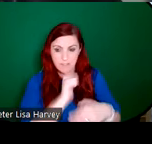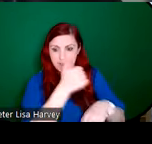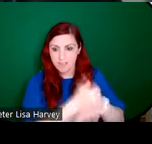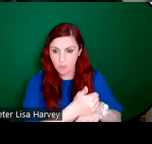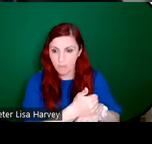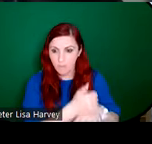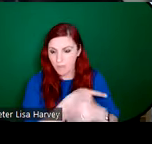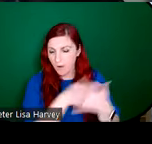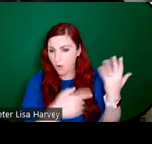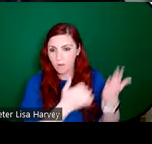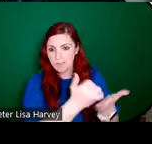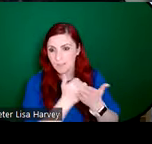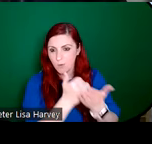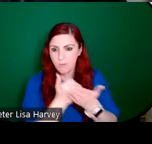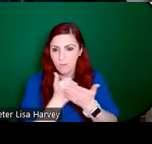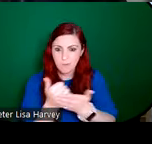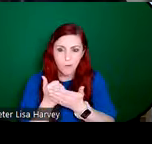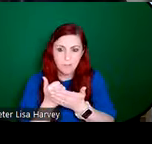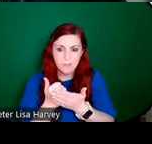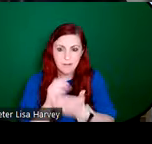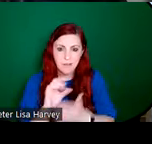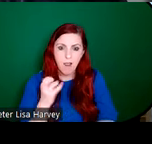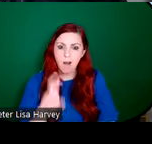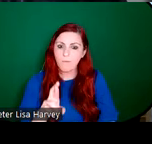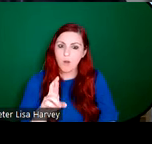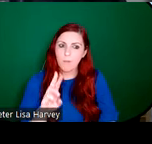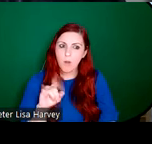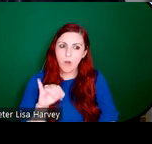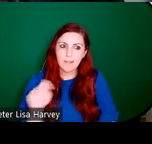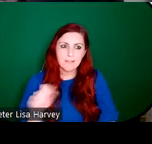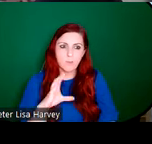supporters of Horace Plunkett's cooperative movement. And George Russell was one